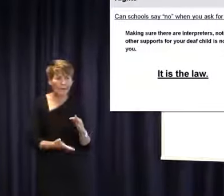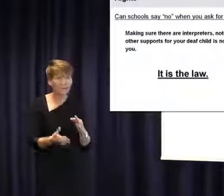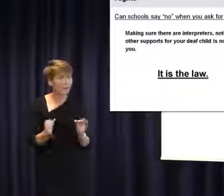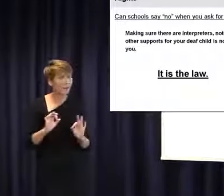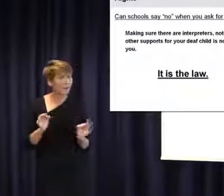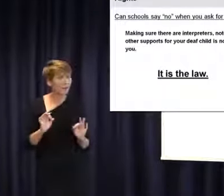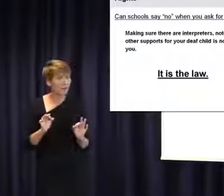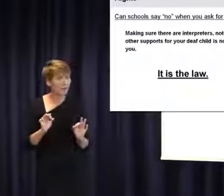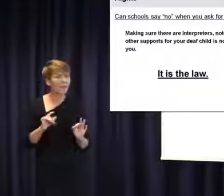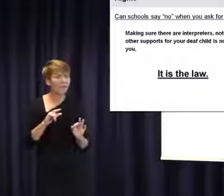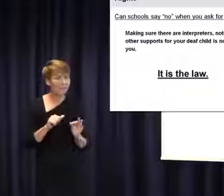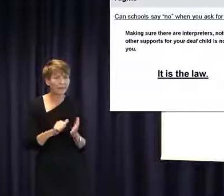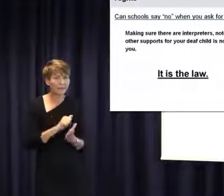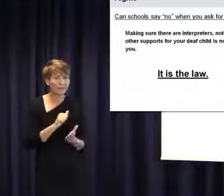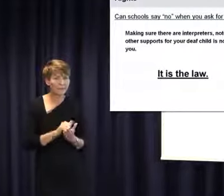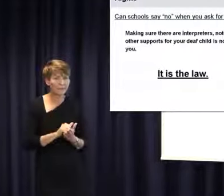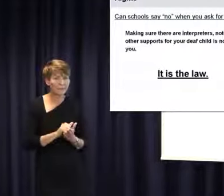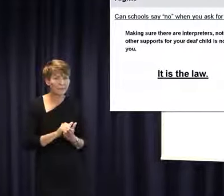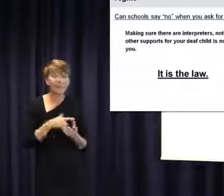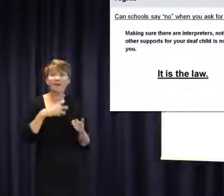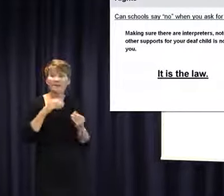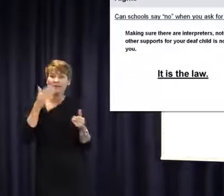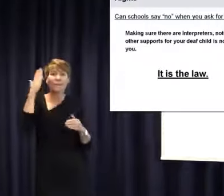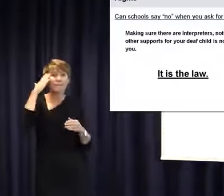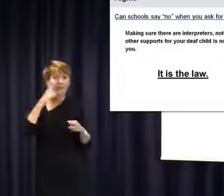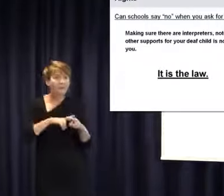some parents have been hearing no for so long or, `I'm sorry, we don't have enough interpreters,'